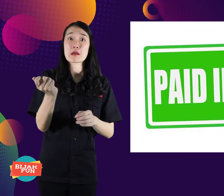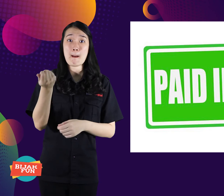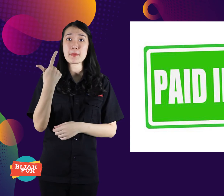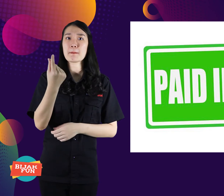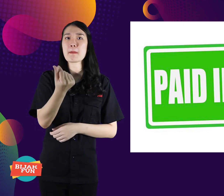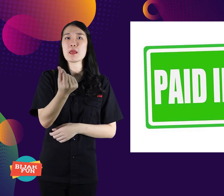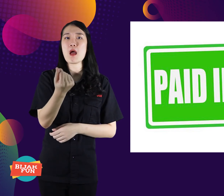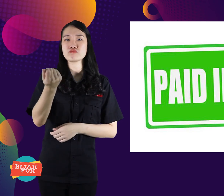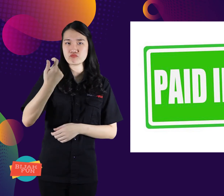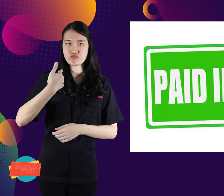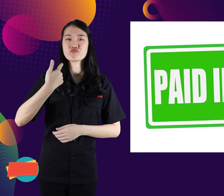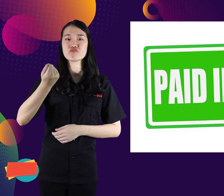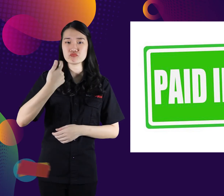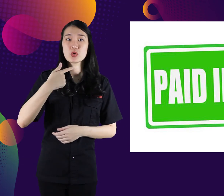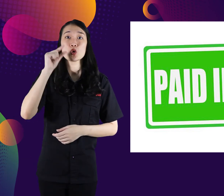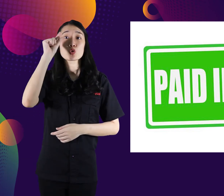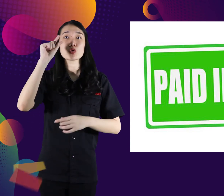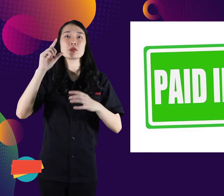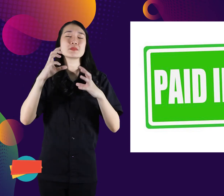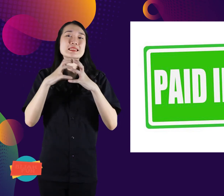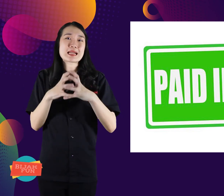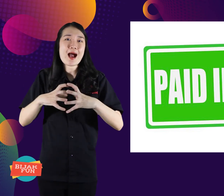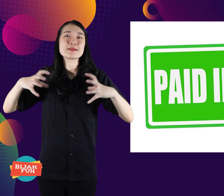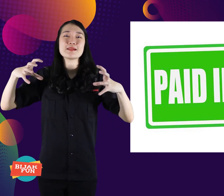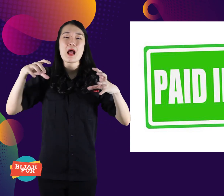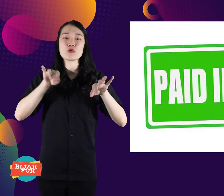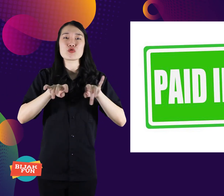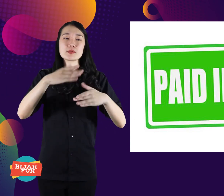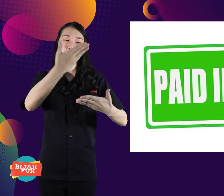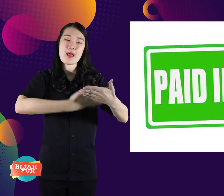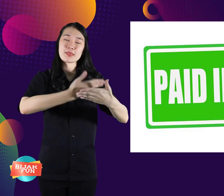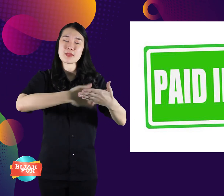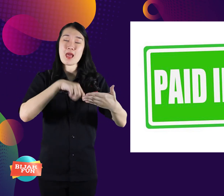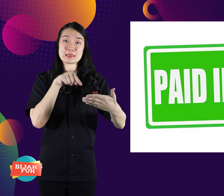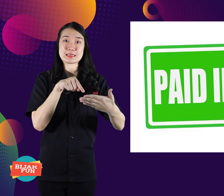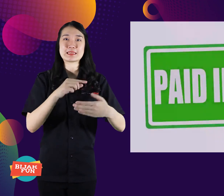Get compensation money for article services.